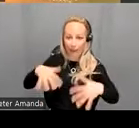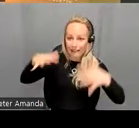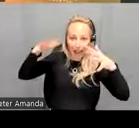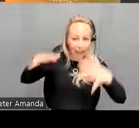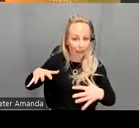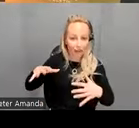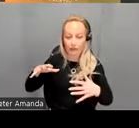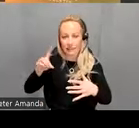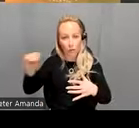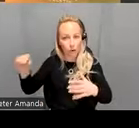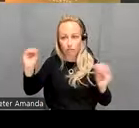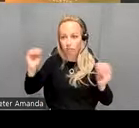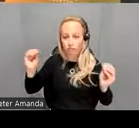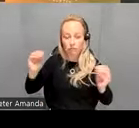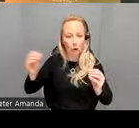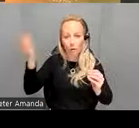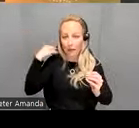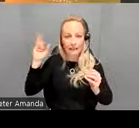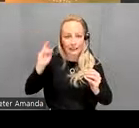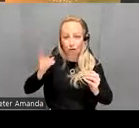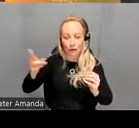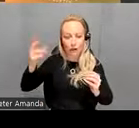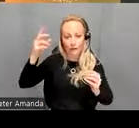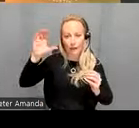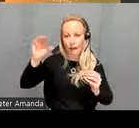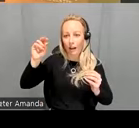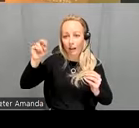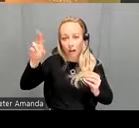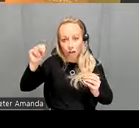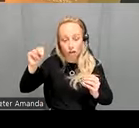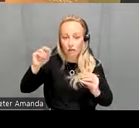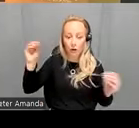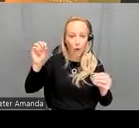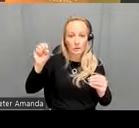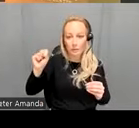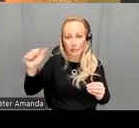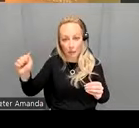disorder no past history of concussion no mild or moderate substance use disorder and no nicotine